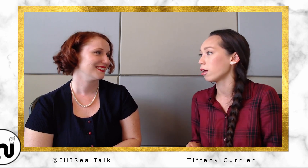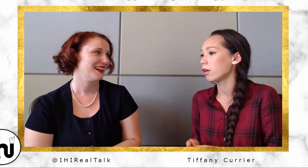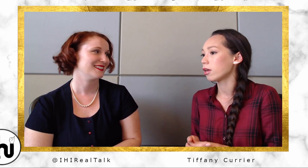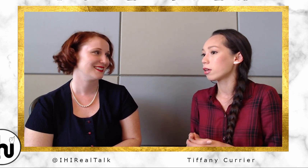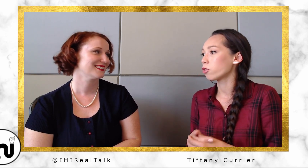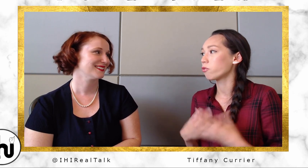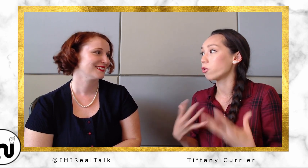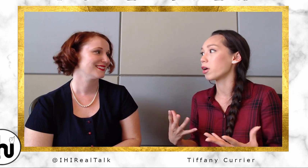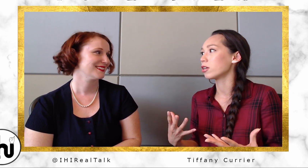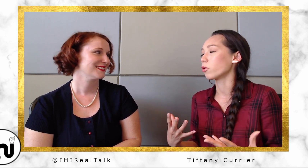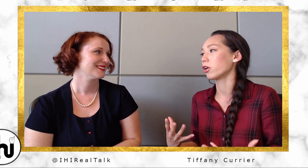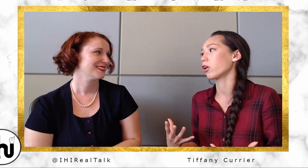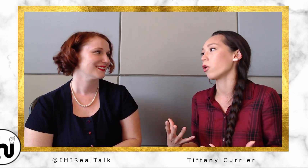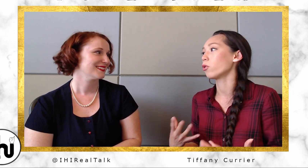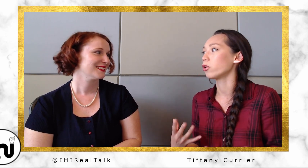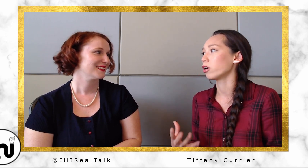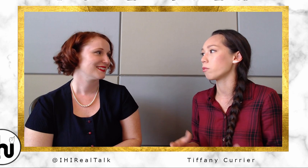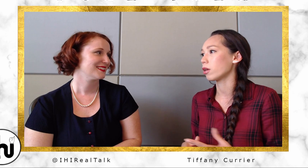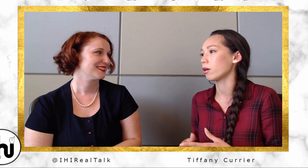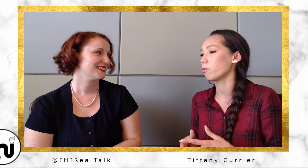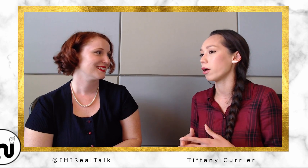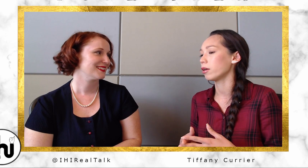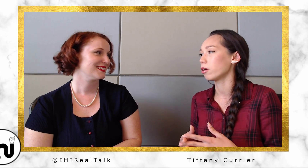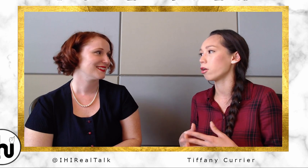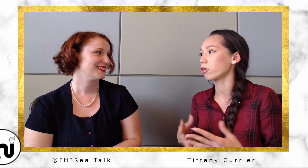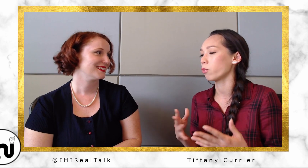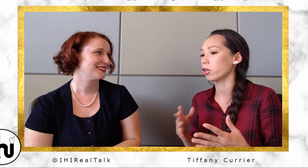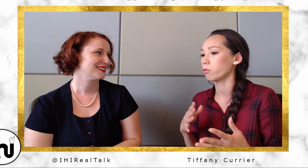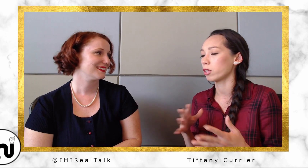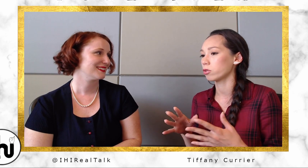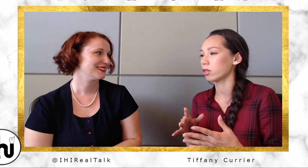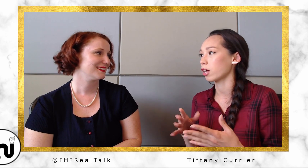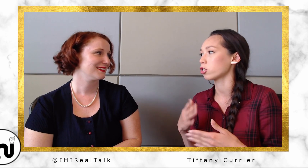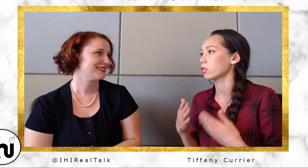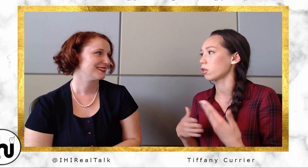Desirée: Yes! Tiffany: You have no idea we're gonna go, who you're gonna meet, but along the way, you make those connections, and then those